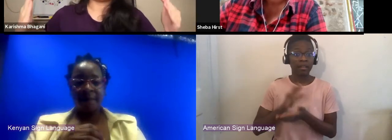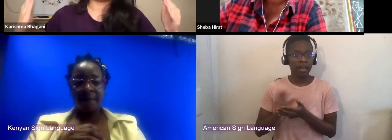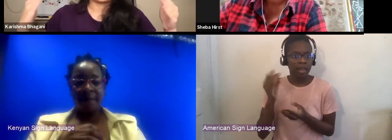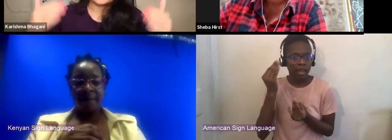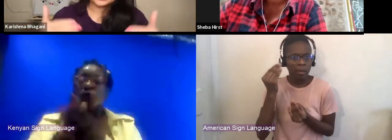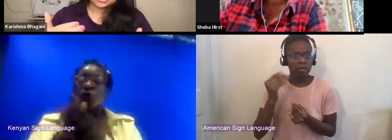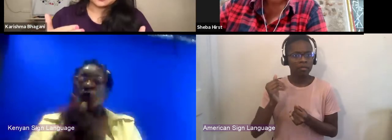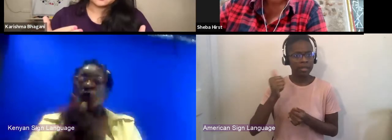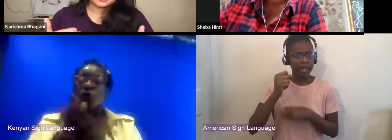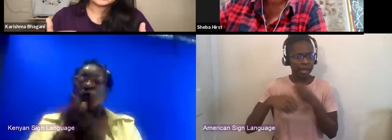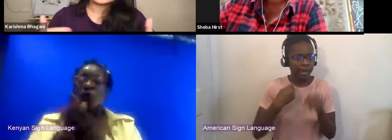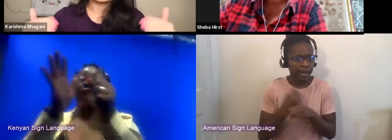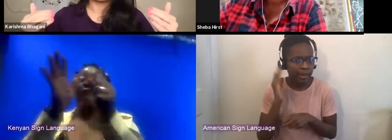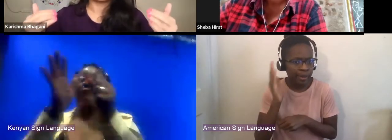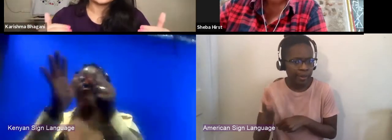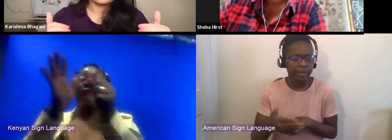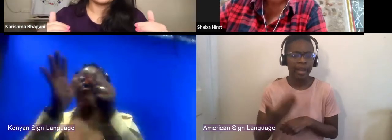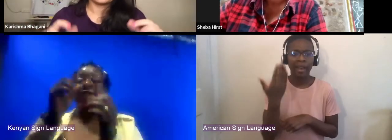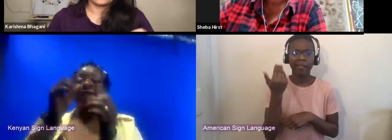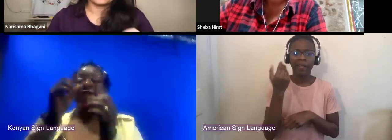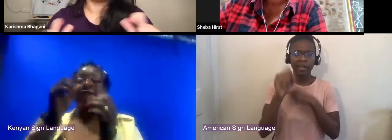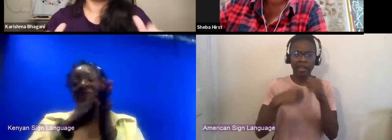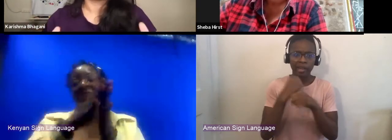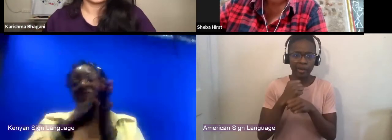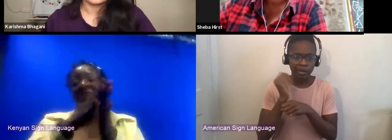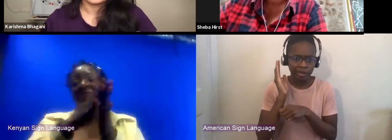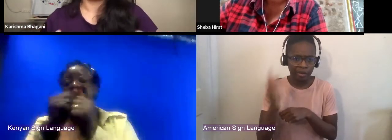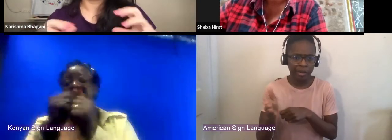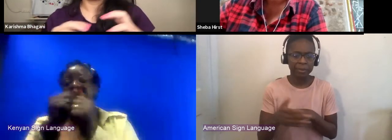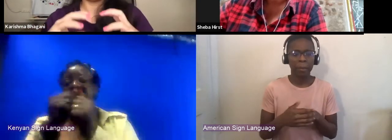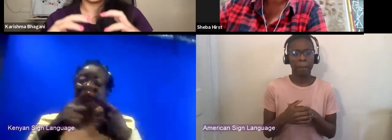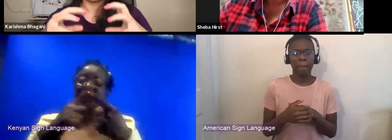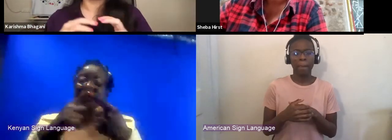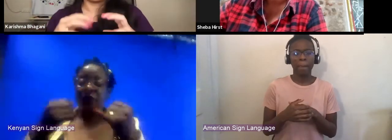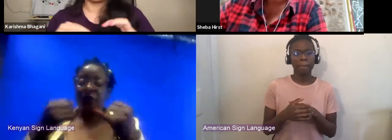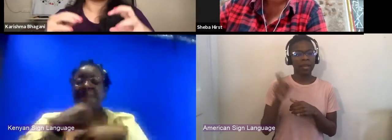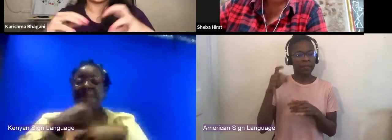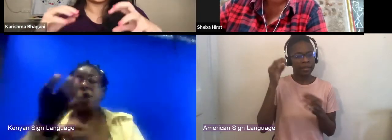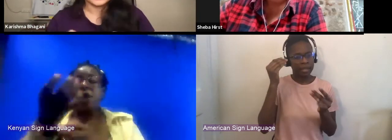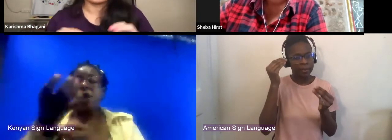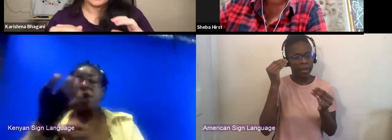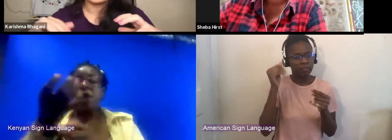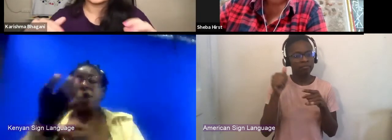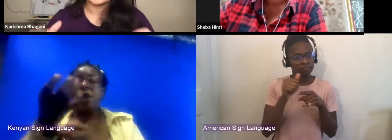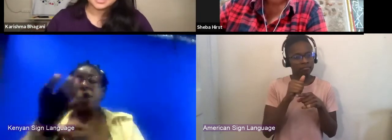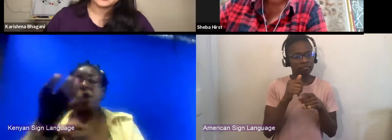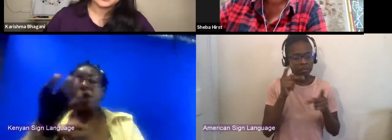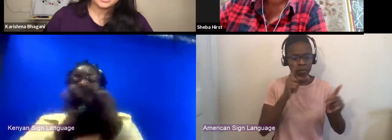that is practitioner focused, that is sustainable for the folks that are in the moment all the time at that time.